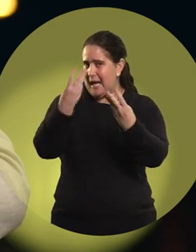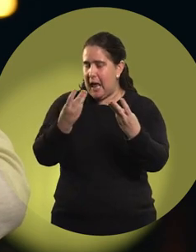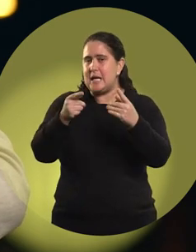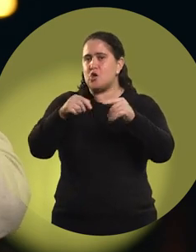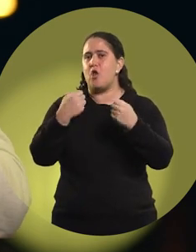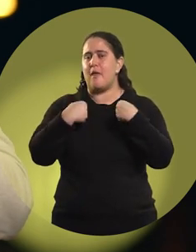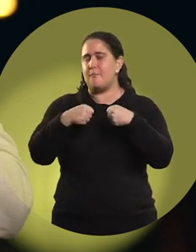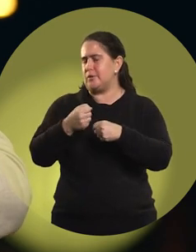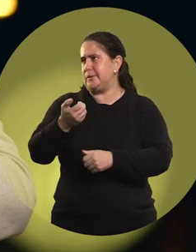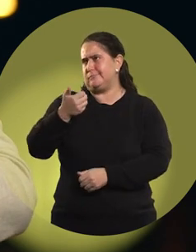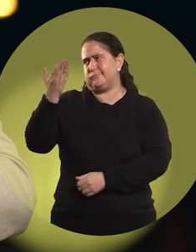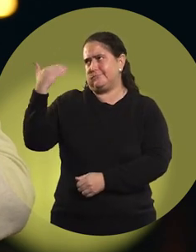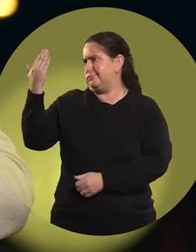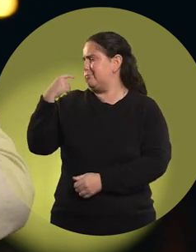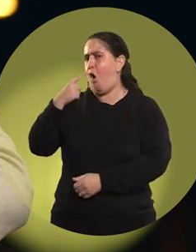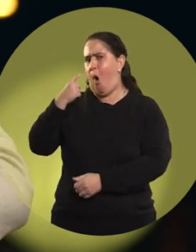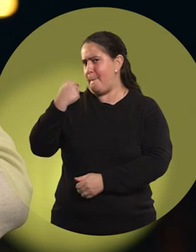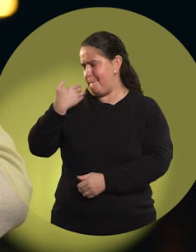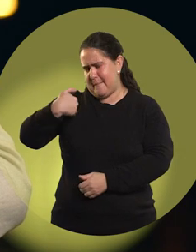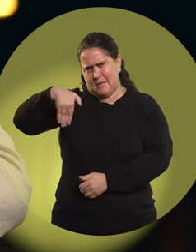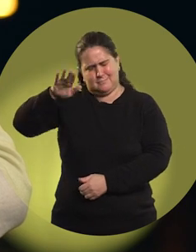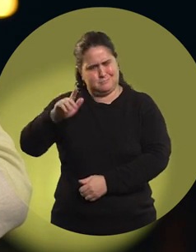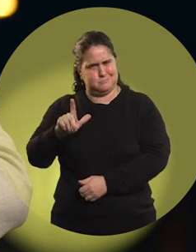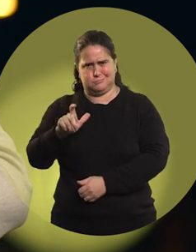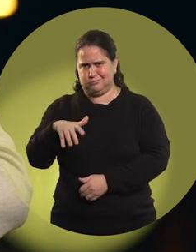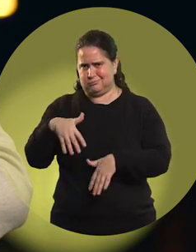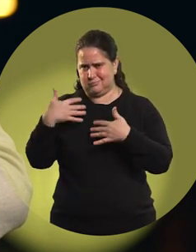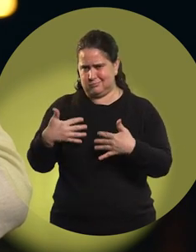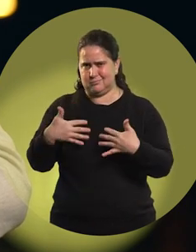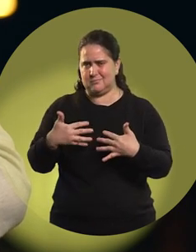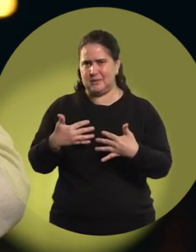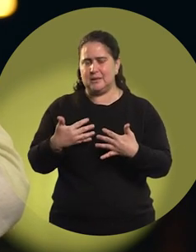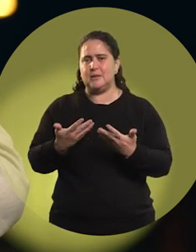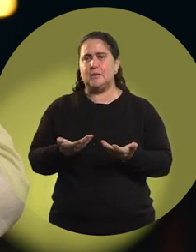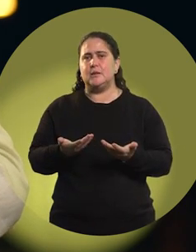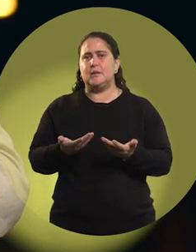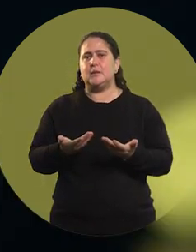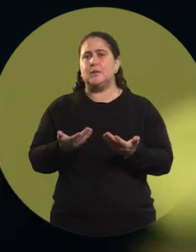are sports that are historically masculine.